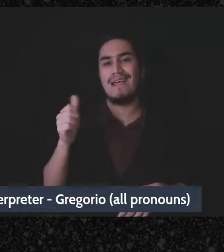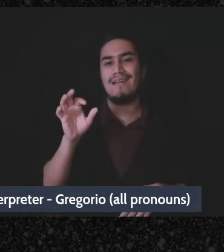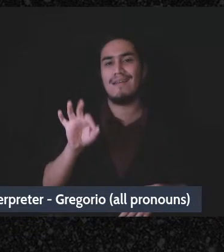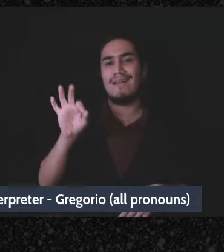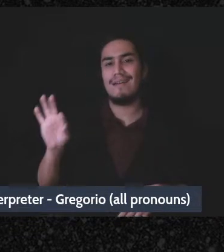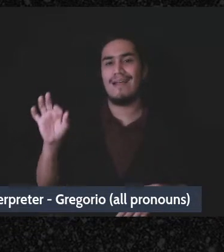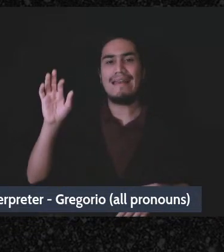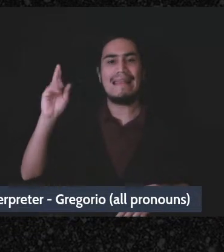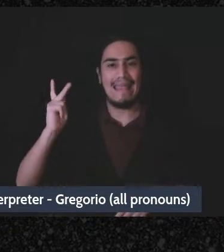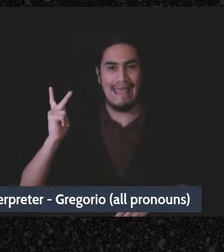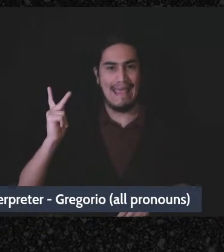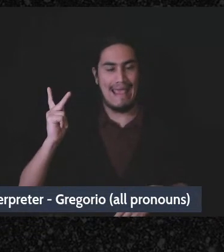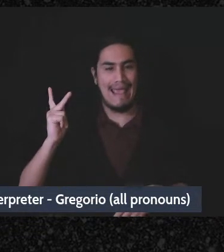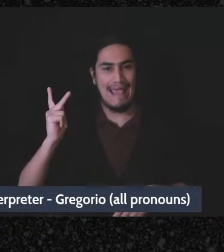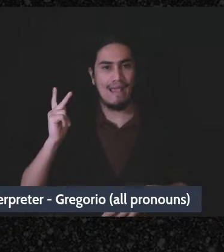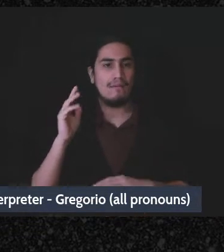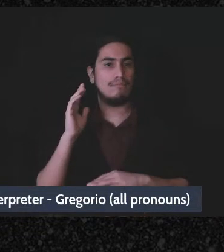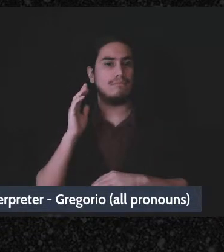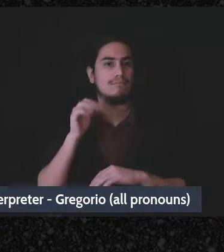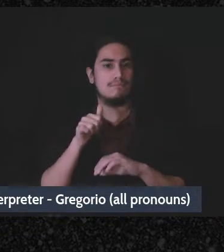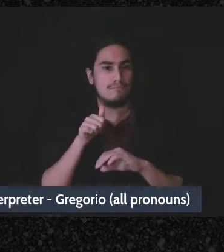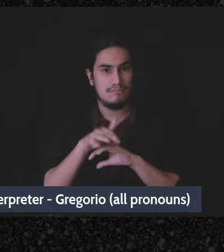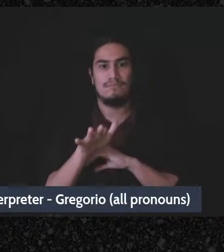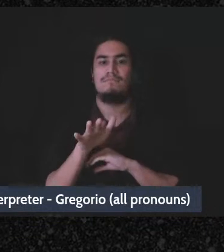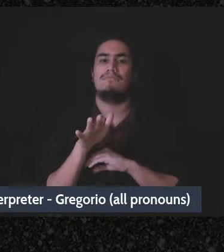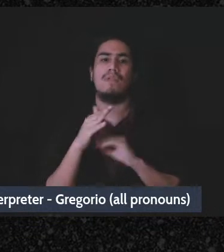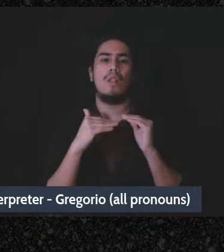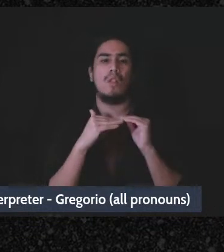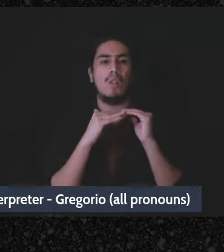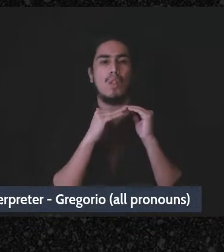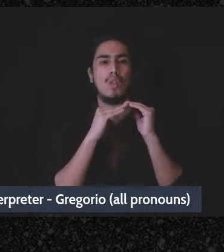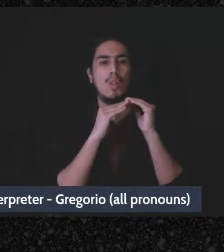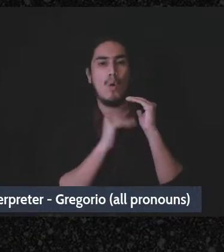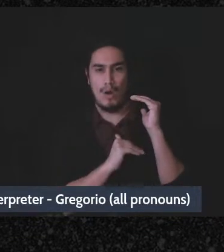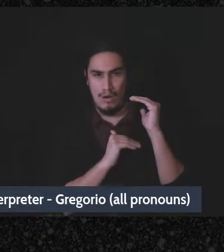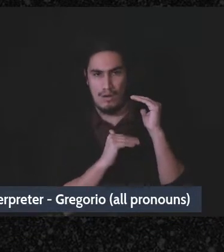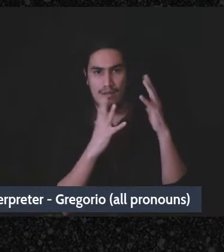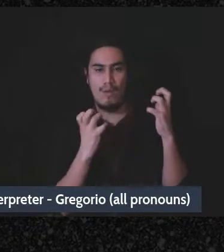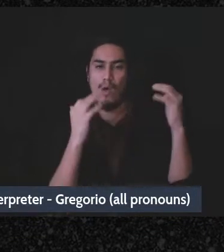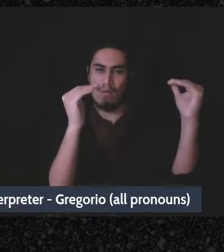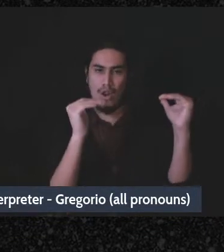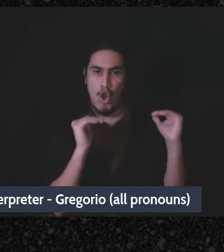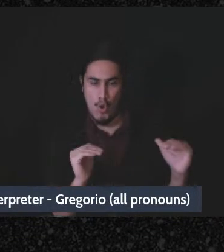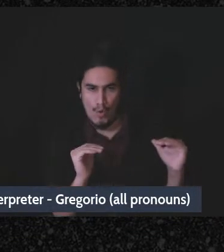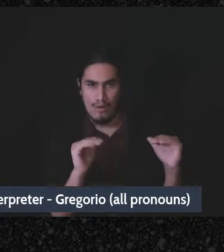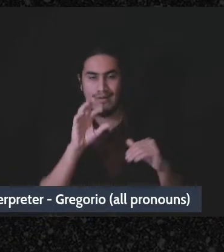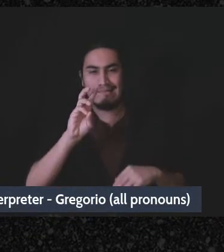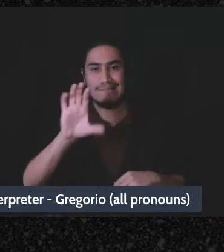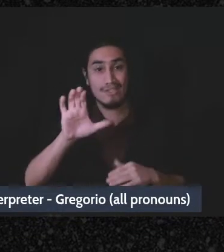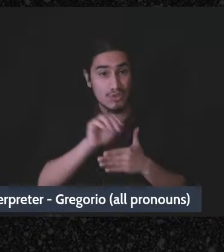to be issued um at much lower dollar amounts. So as little as six hundred dollars coming in - it